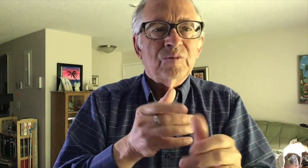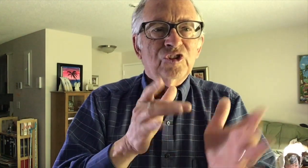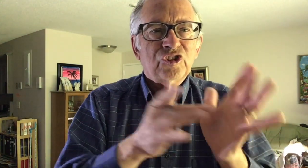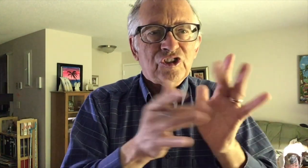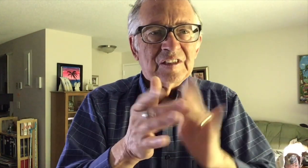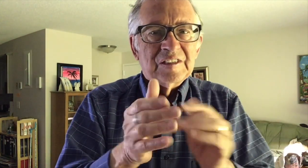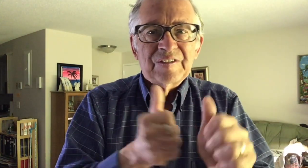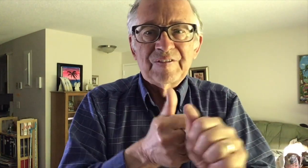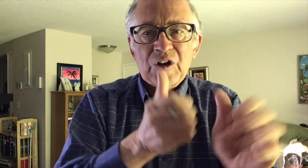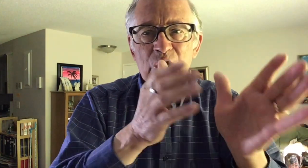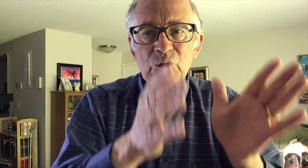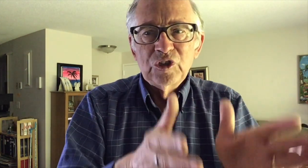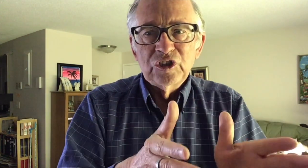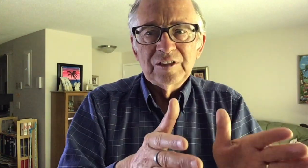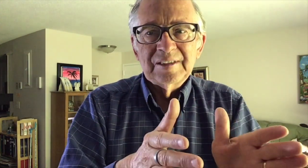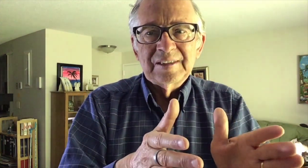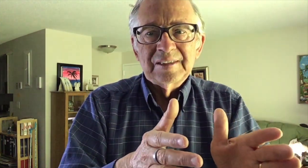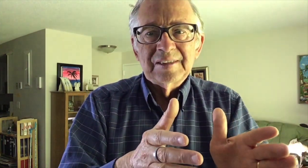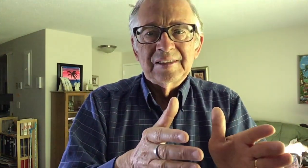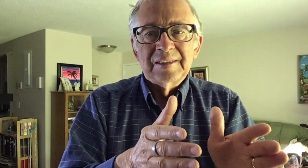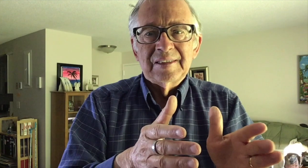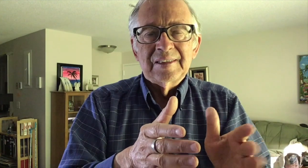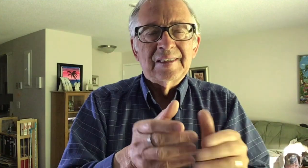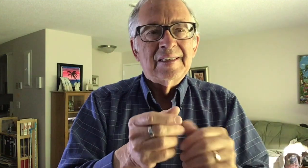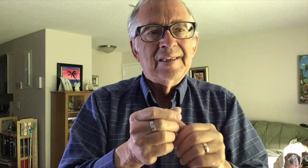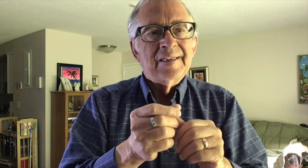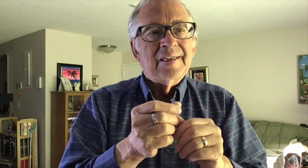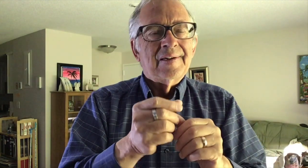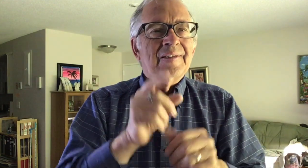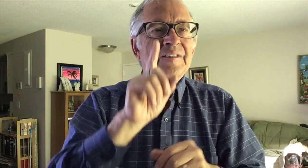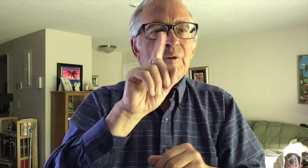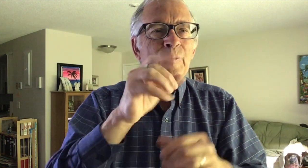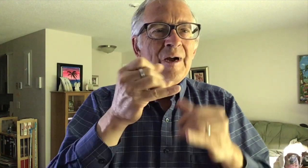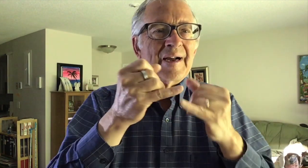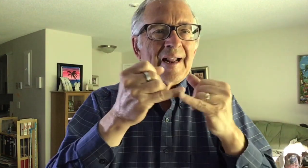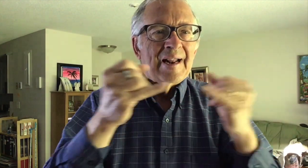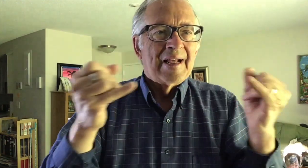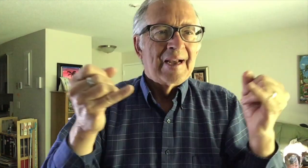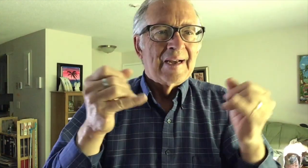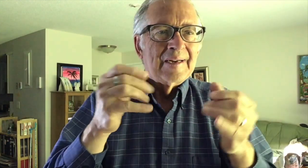to become Christians. There's one line that Peter